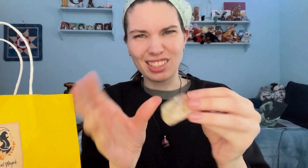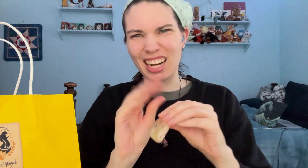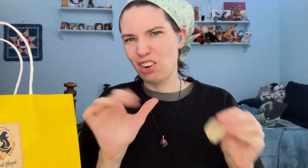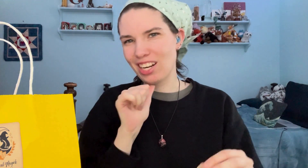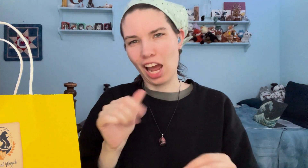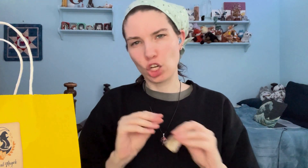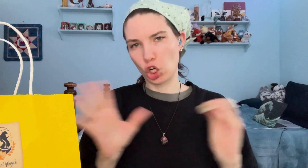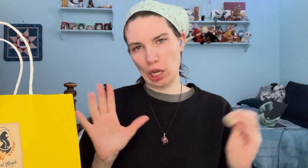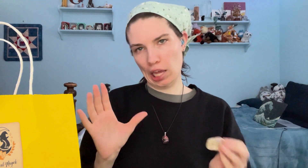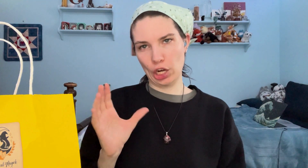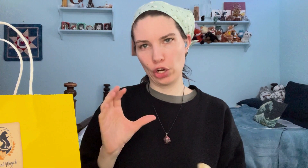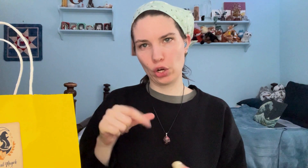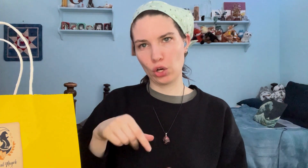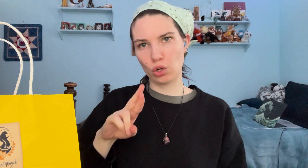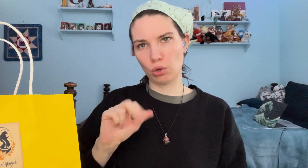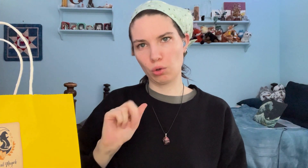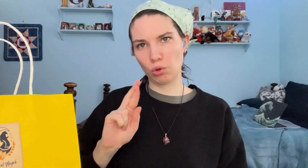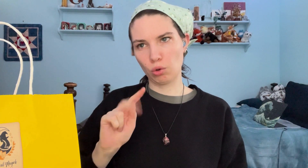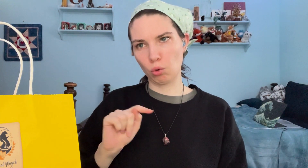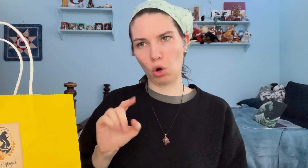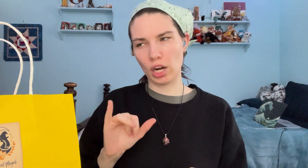Clearly, it's not clear quartz